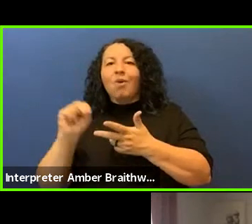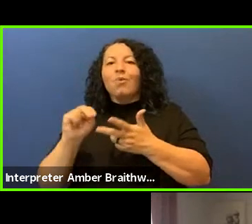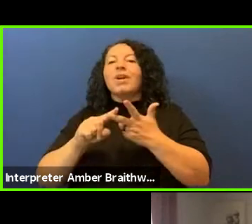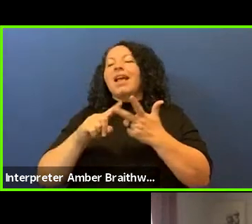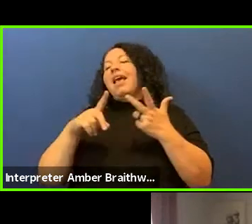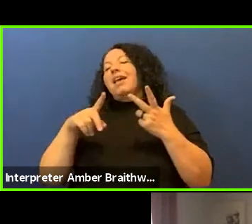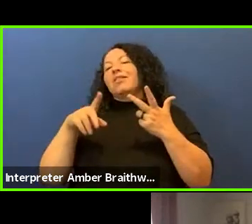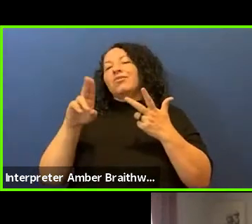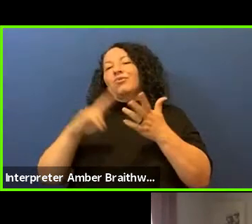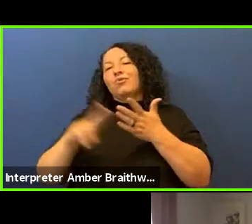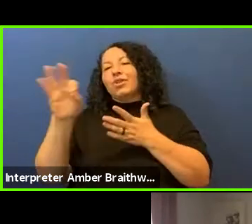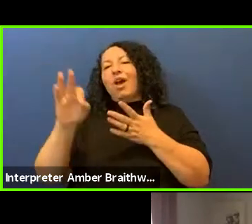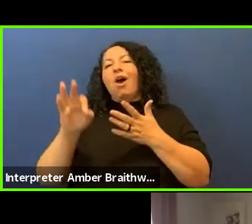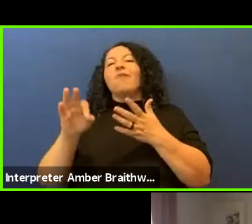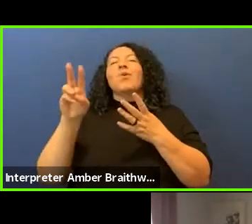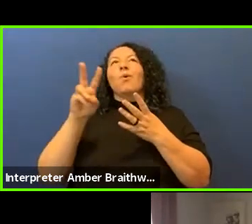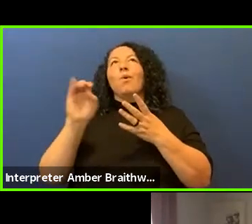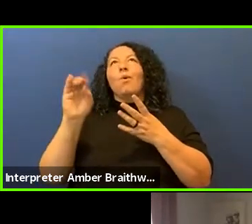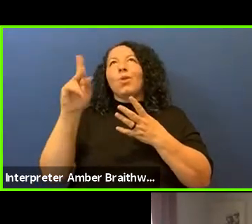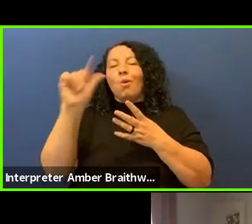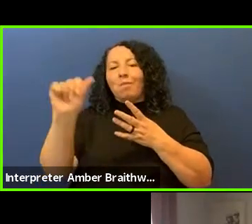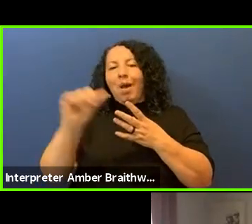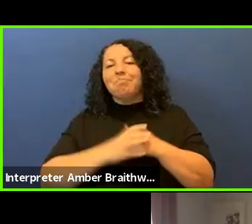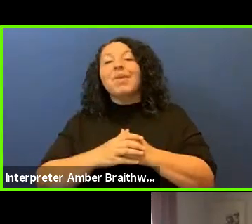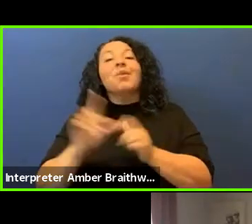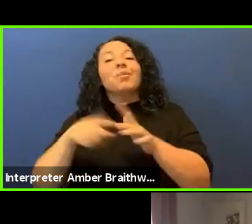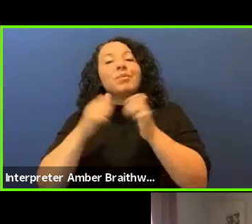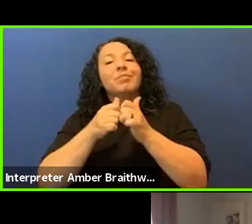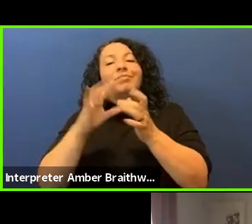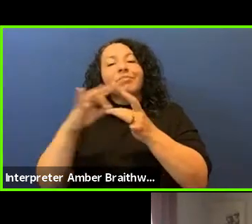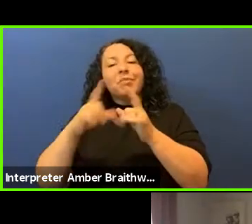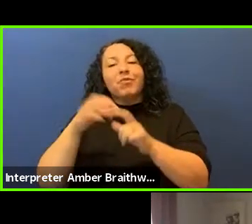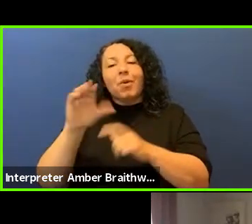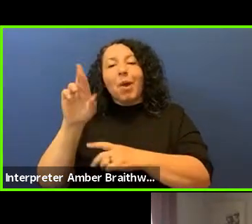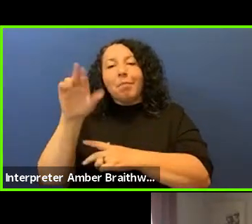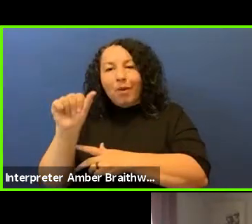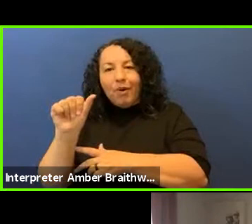We'll start with comments from America Meredith. America.